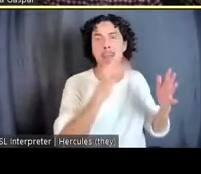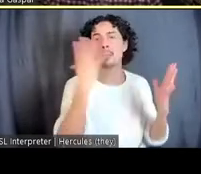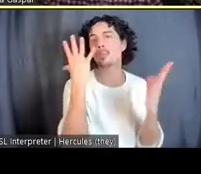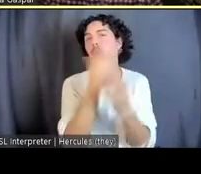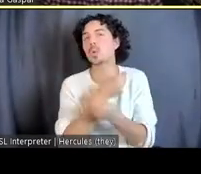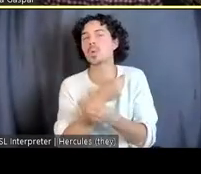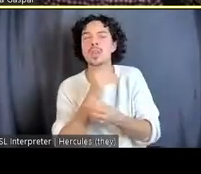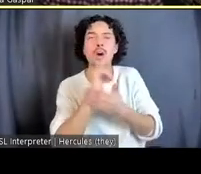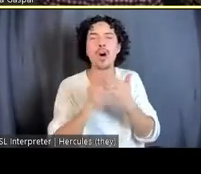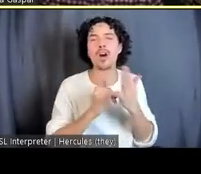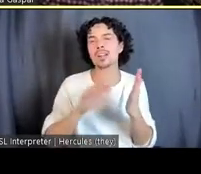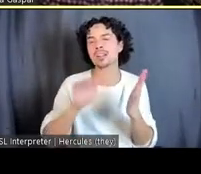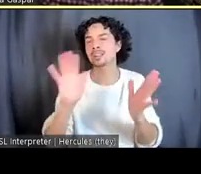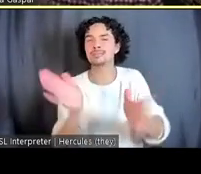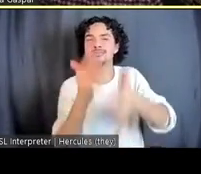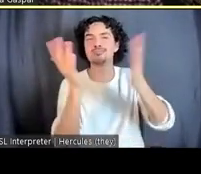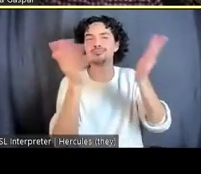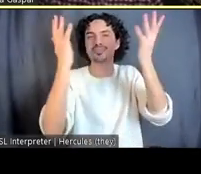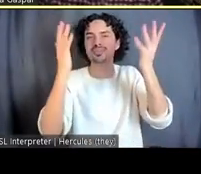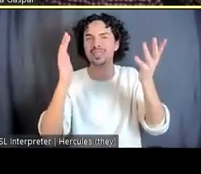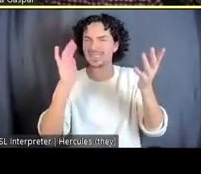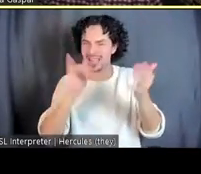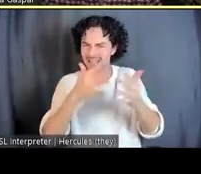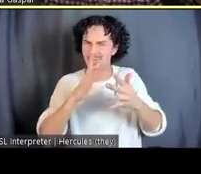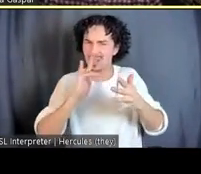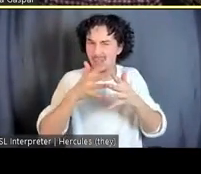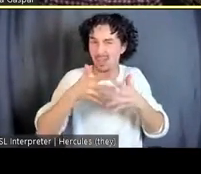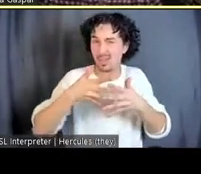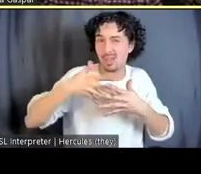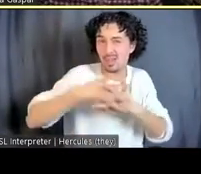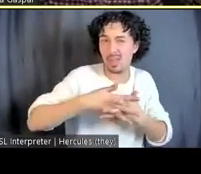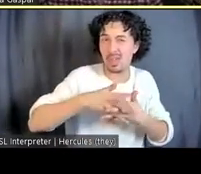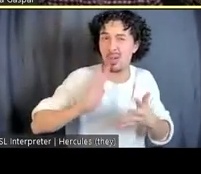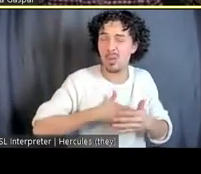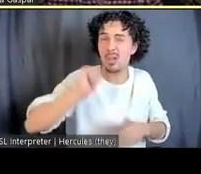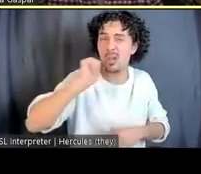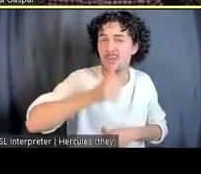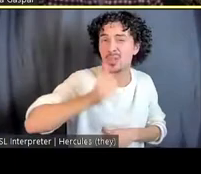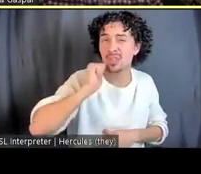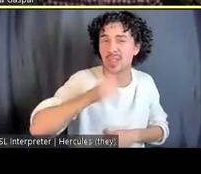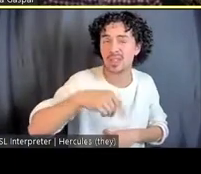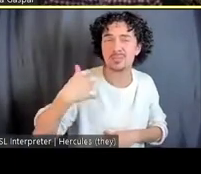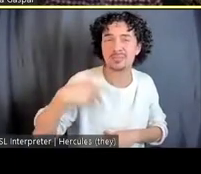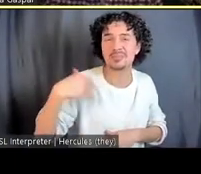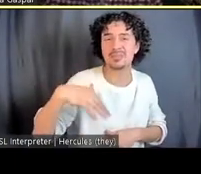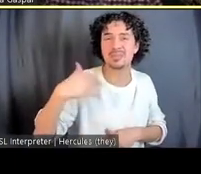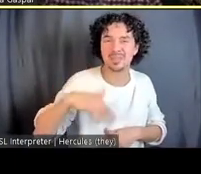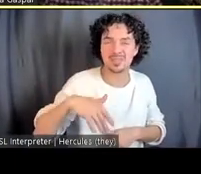very much embedded in our every day, and that this elder in the community and